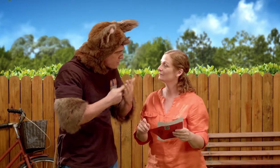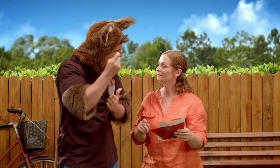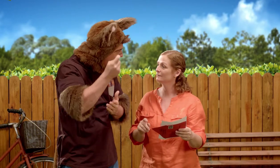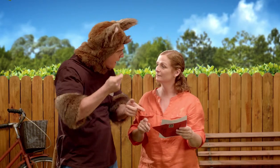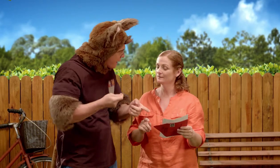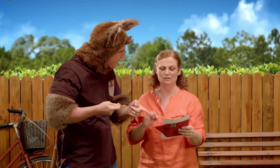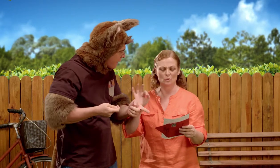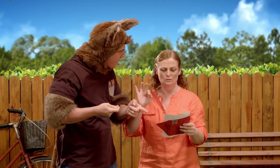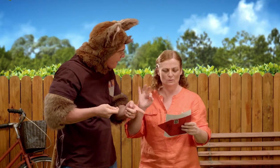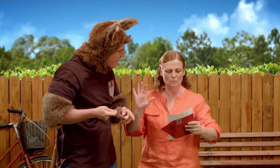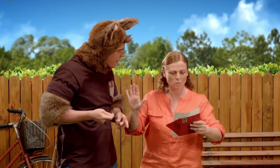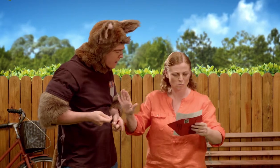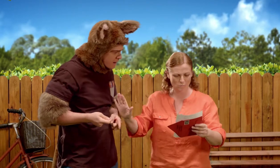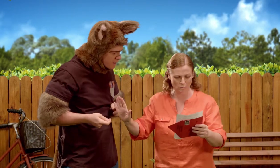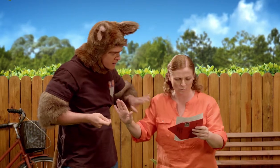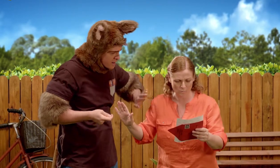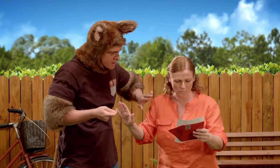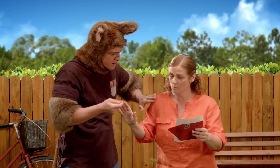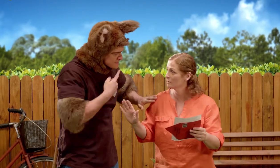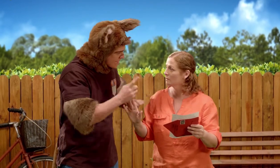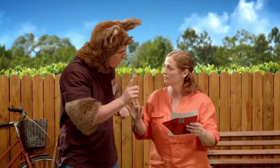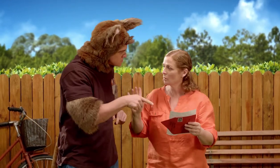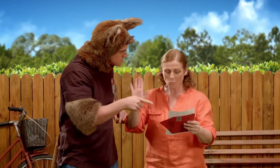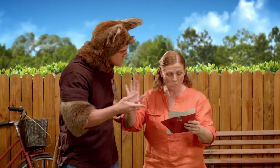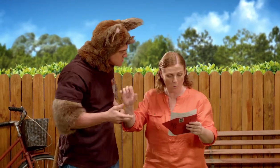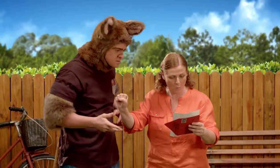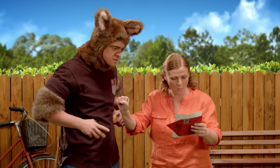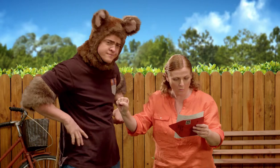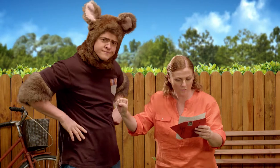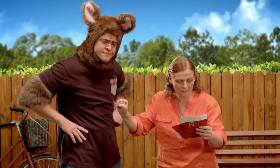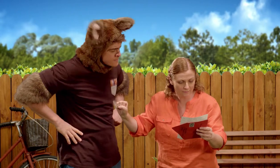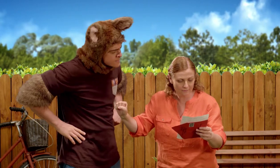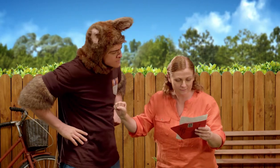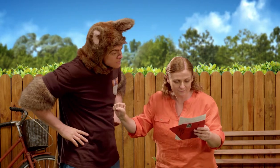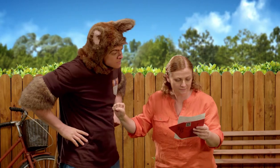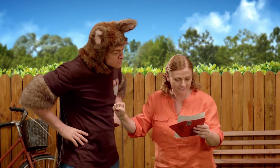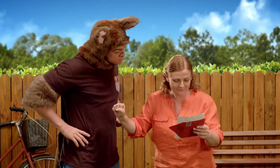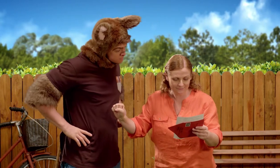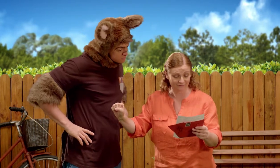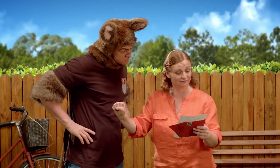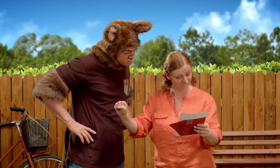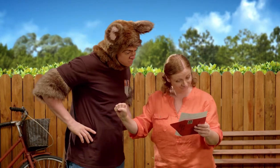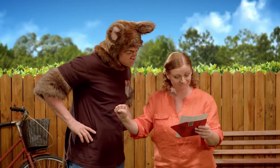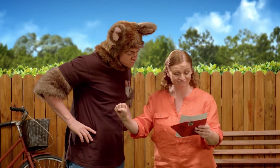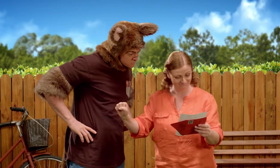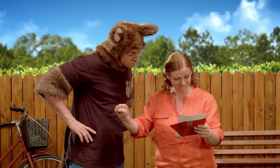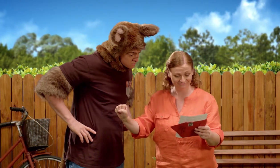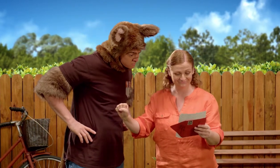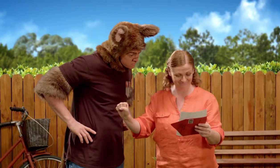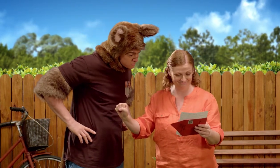Sally, do you need to pay a bill? No, no, no. Just wait. Sally, what does it say? Just hold on. Hmm.